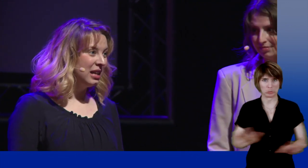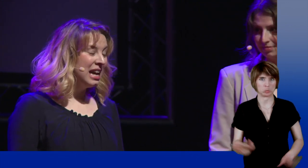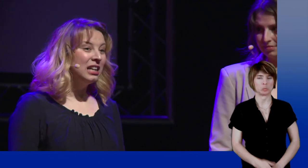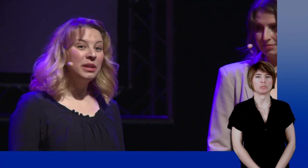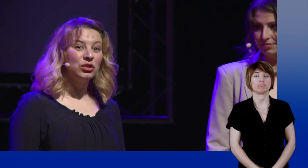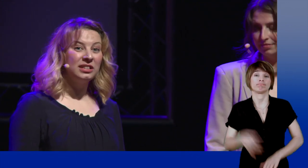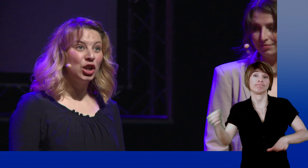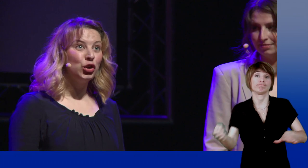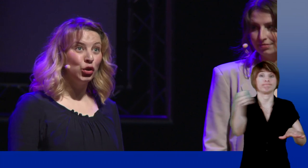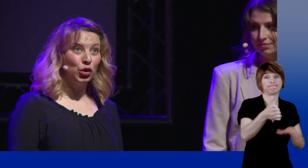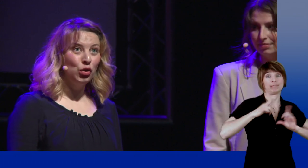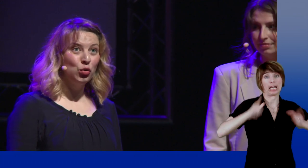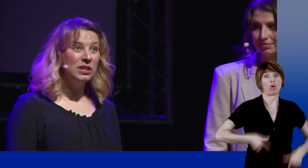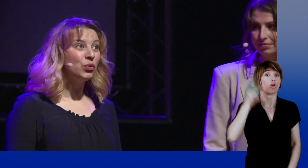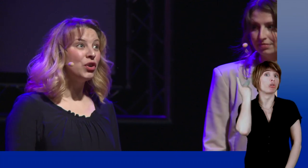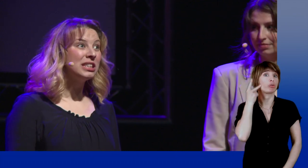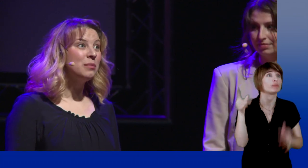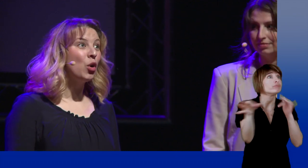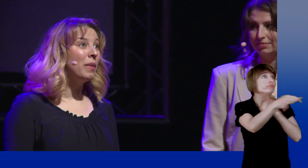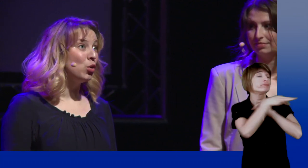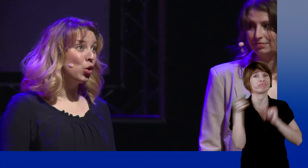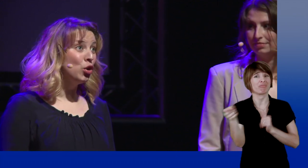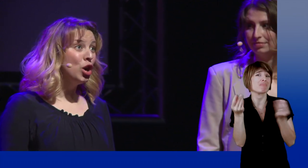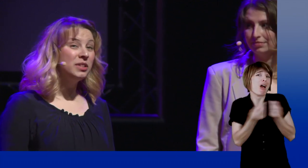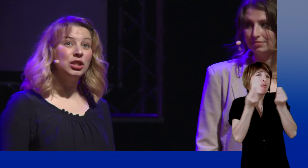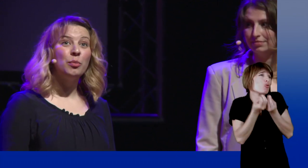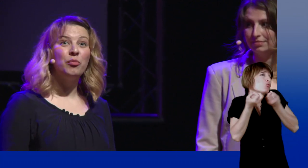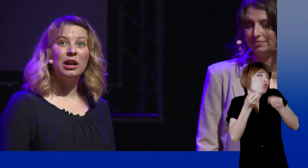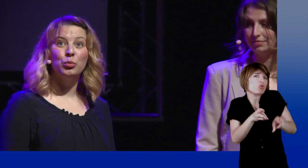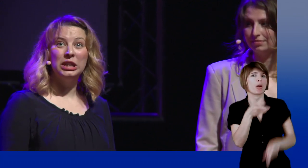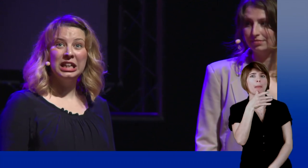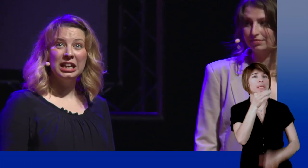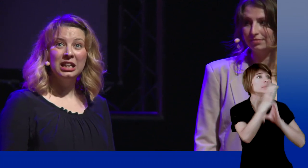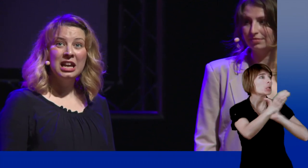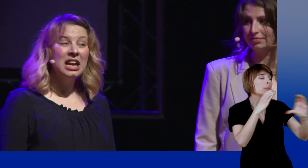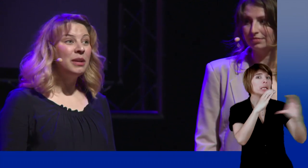They enroll them at hearing students schools, where they are unhappy, because they can't interact.